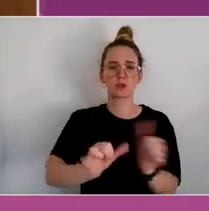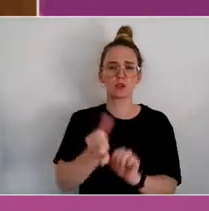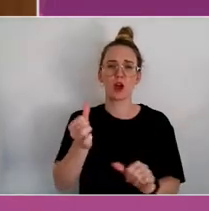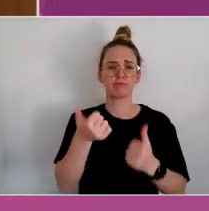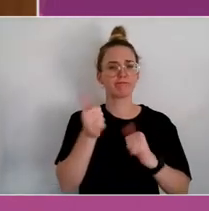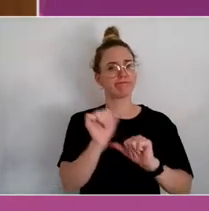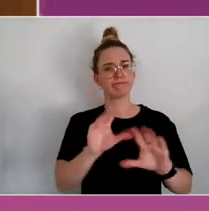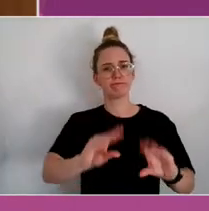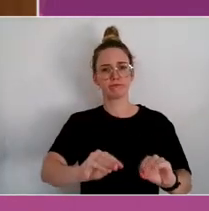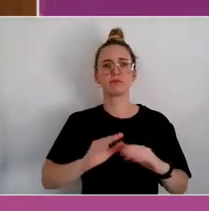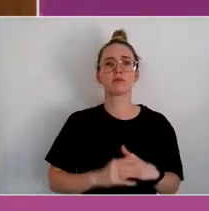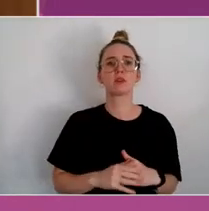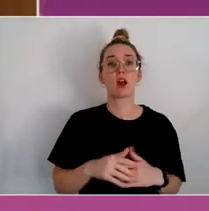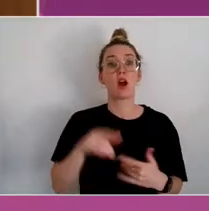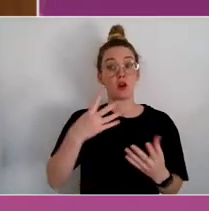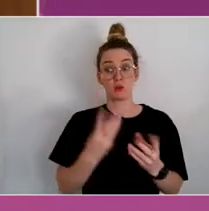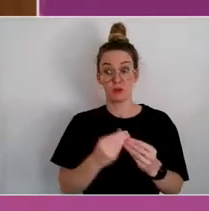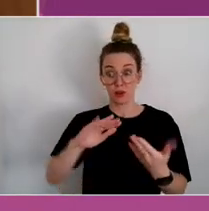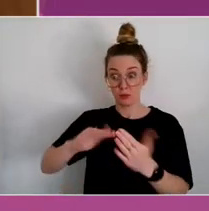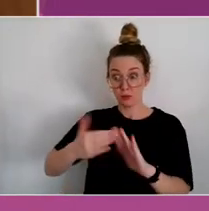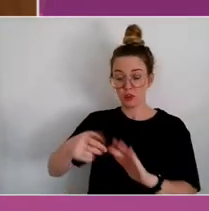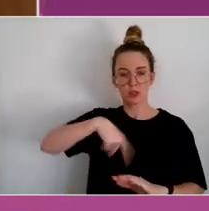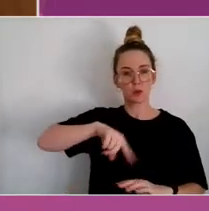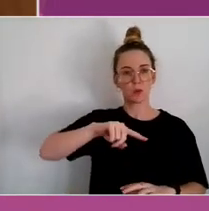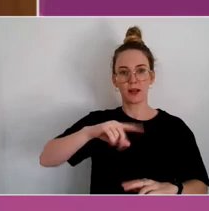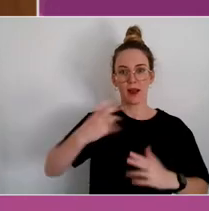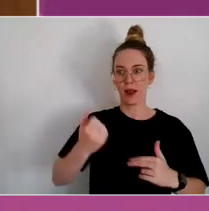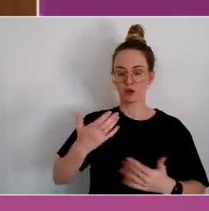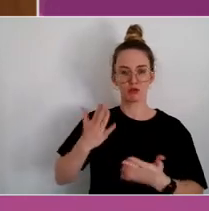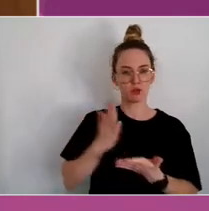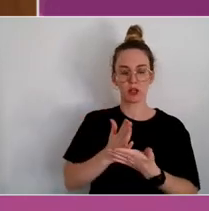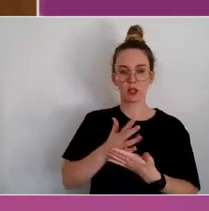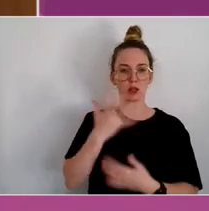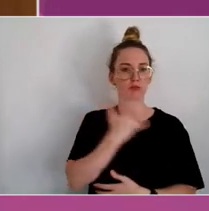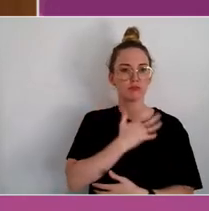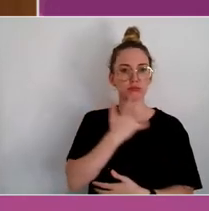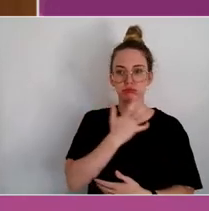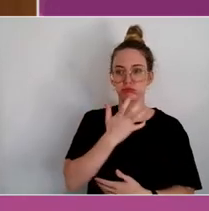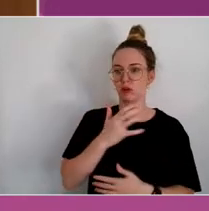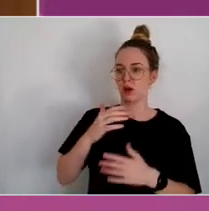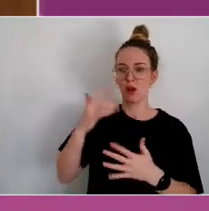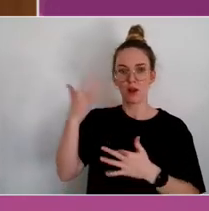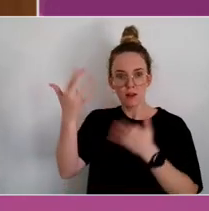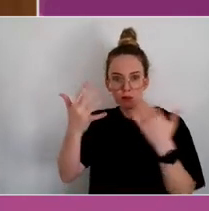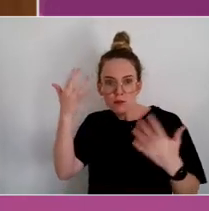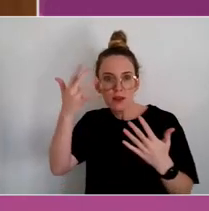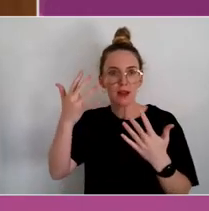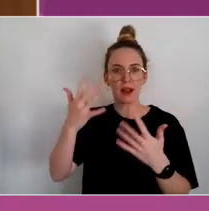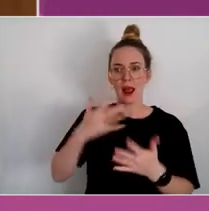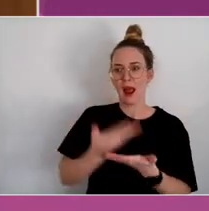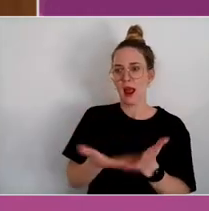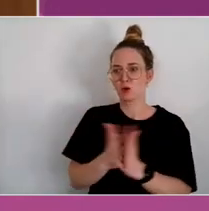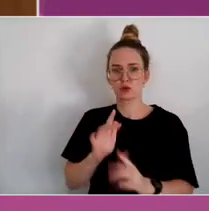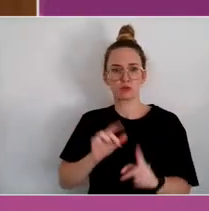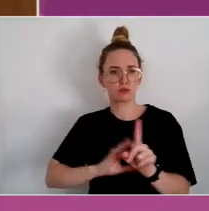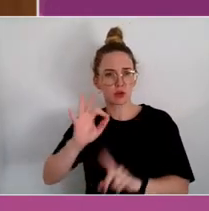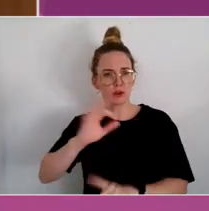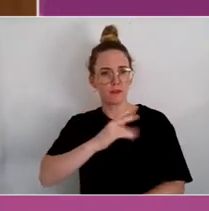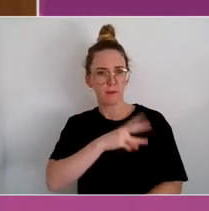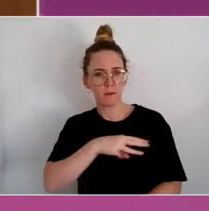up building this immersive environment that supports future thinking and mood improvement in a form that people want to use.